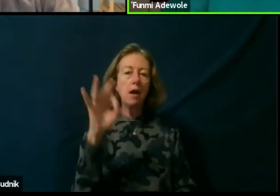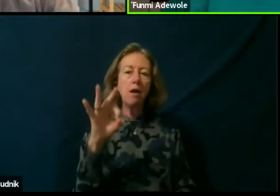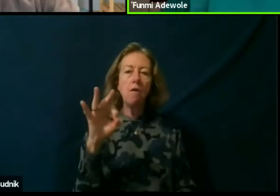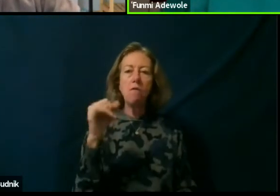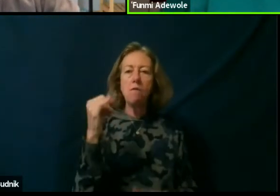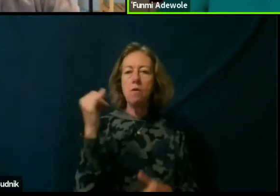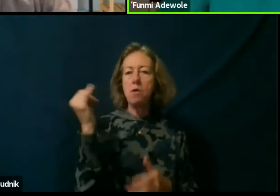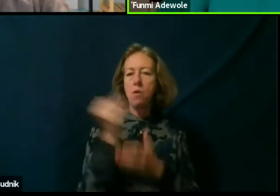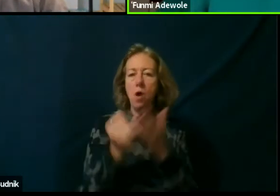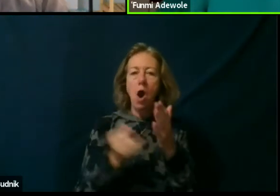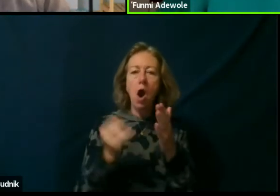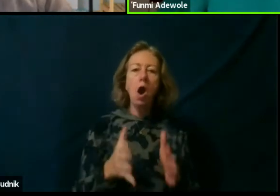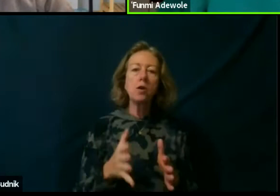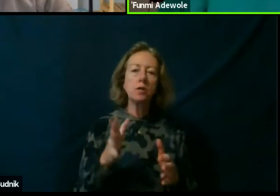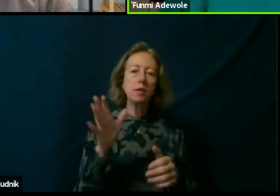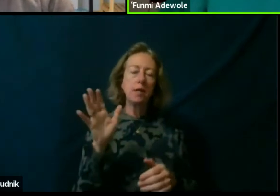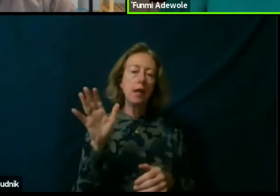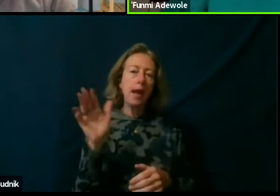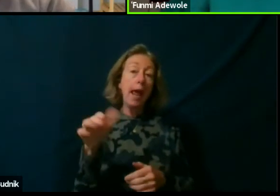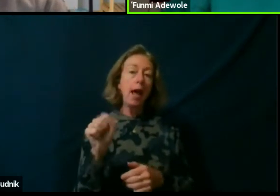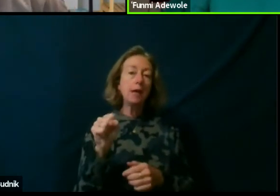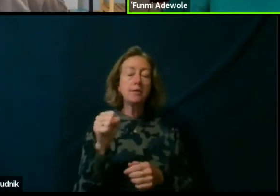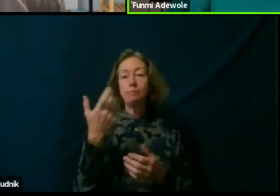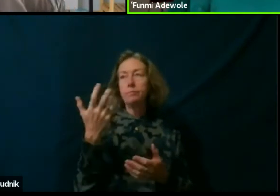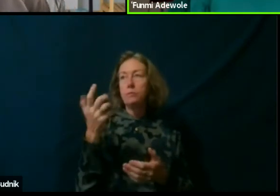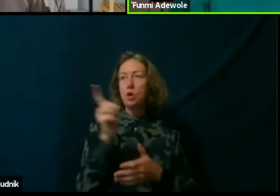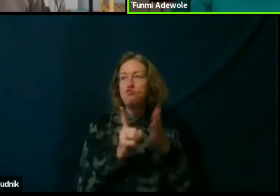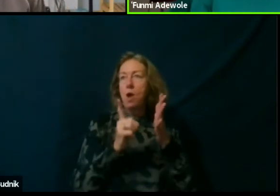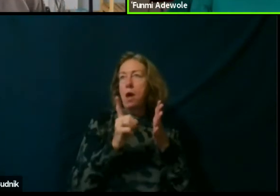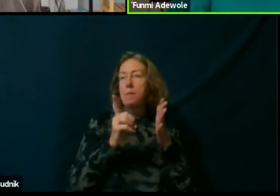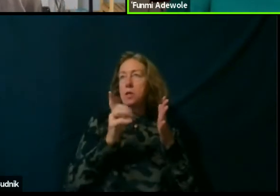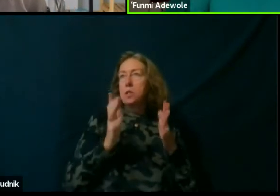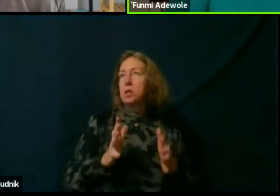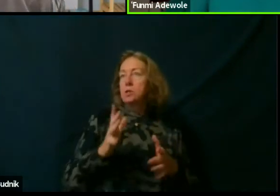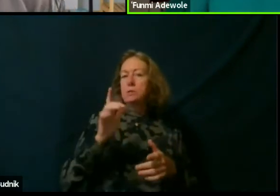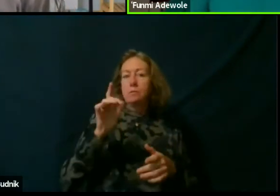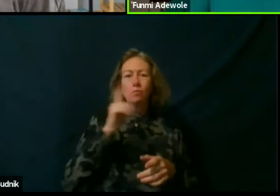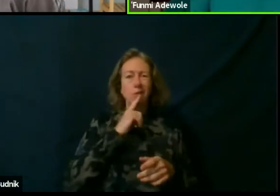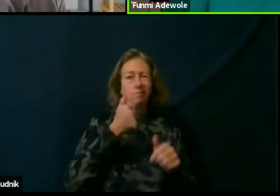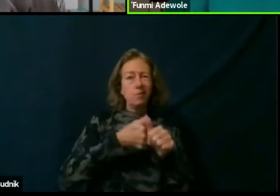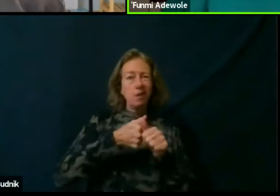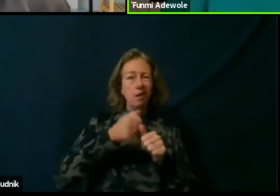as the dramaturge, as curator, because sometimes the dramaturge is invited